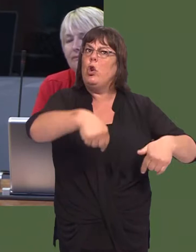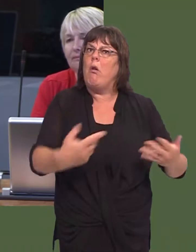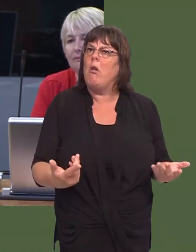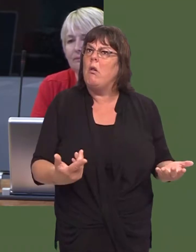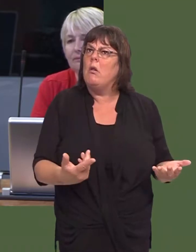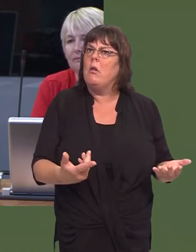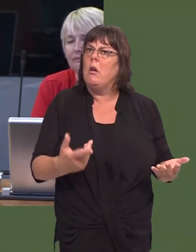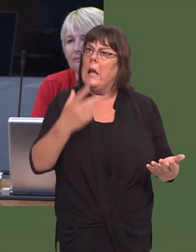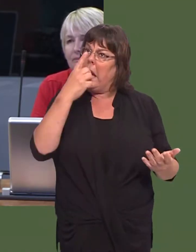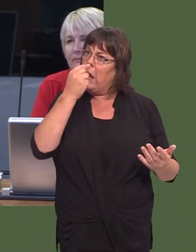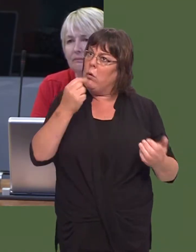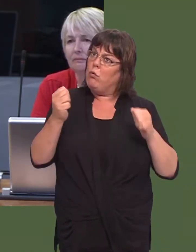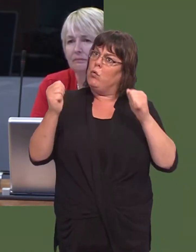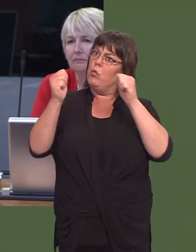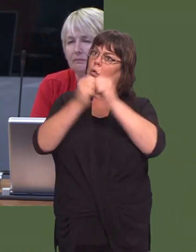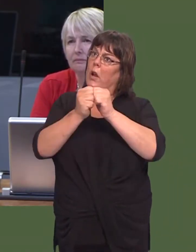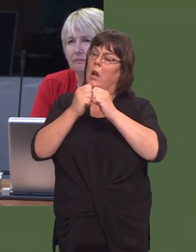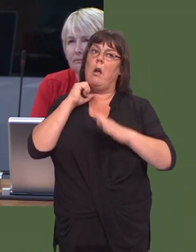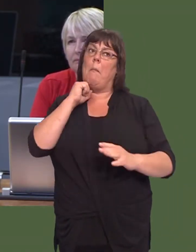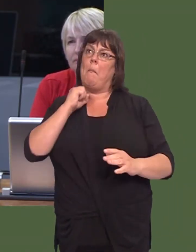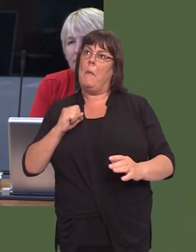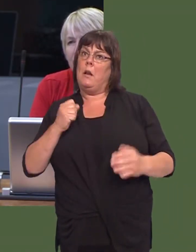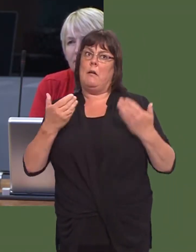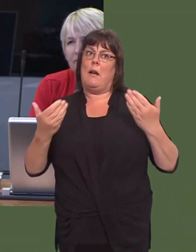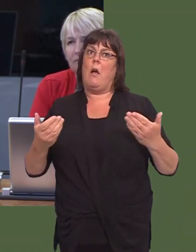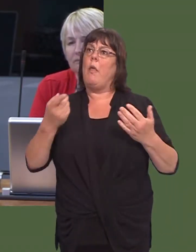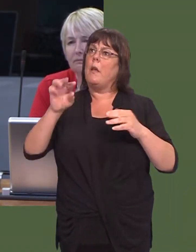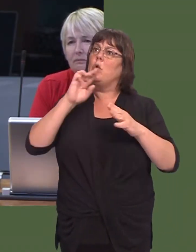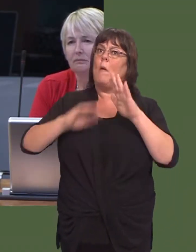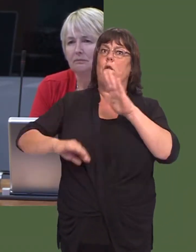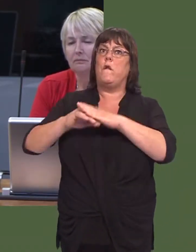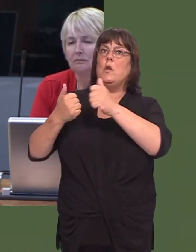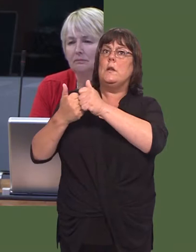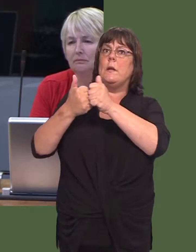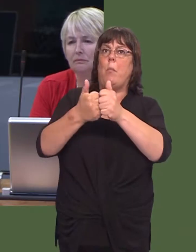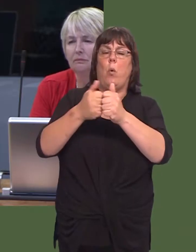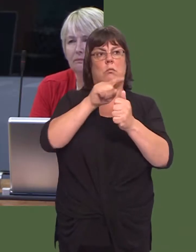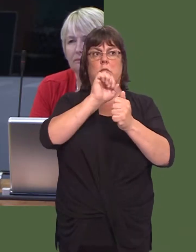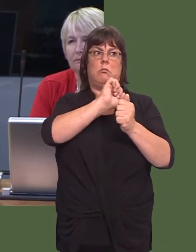Can we get a commitment from you now that you will give your unmitigated support to